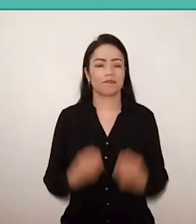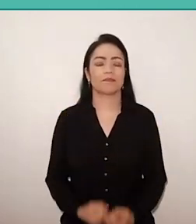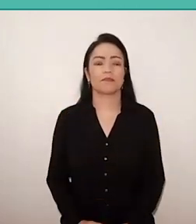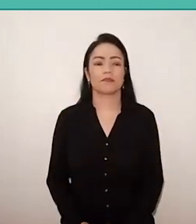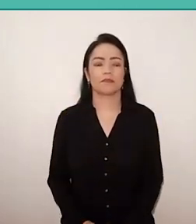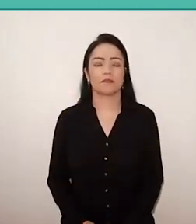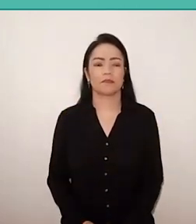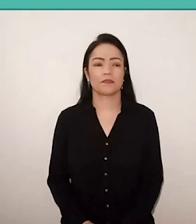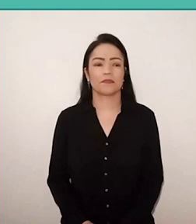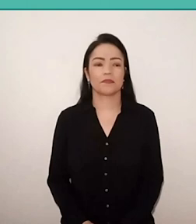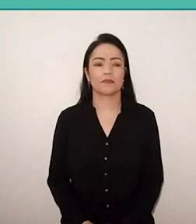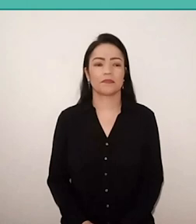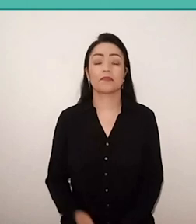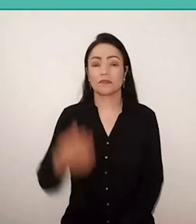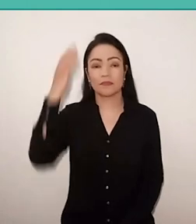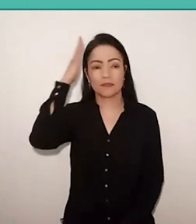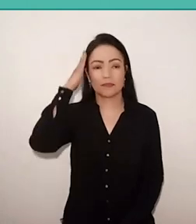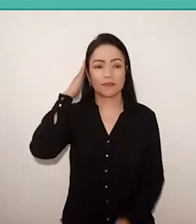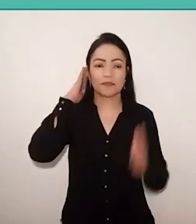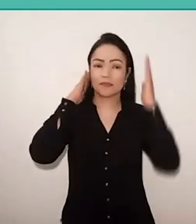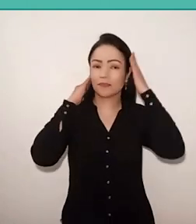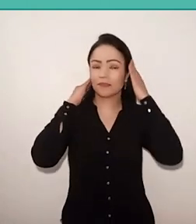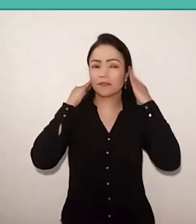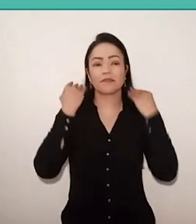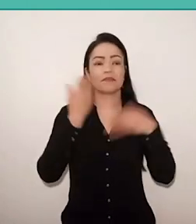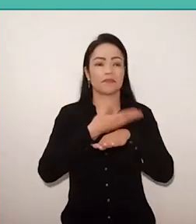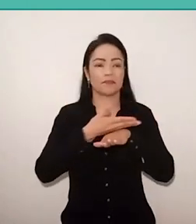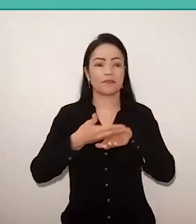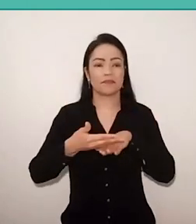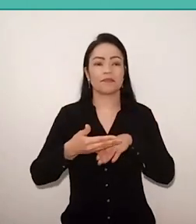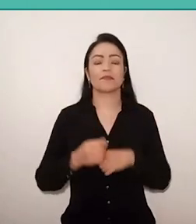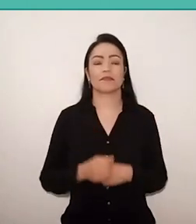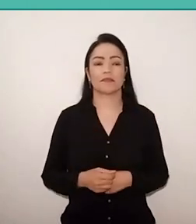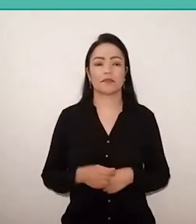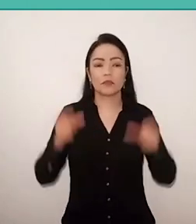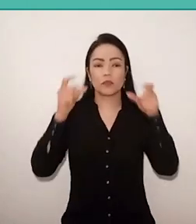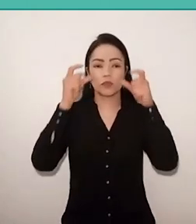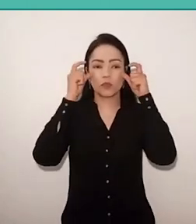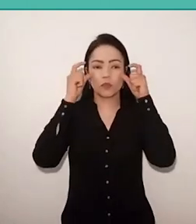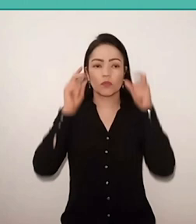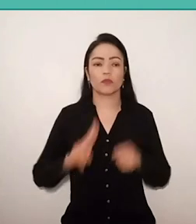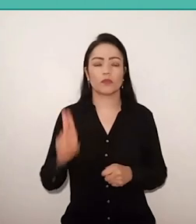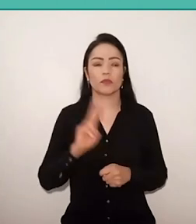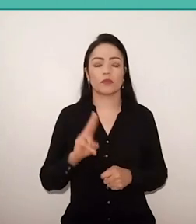I have very gray hair, I wear glasses. behind me is a bare wall,